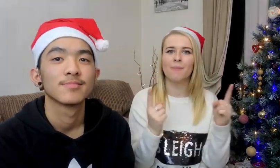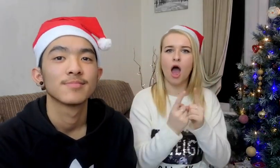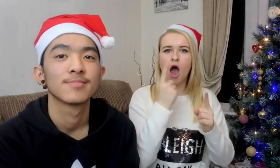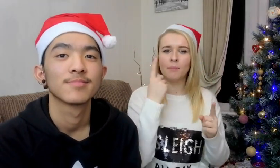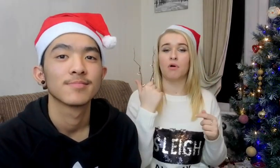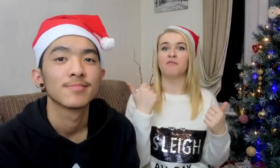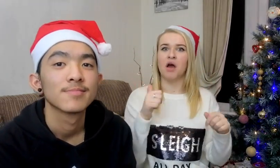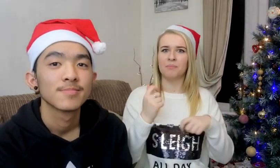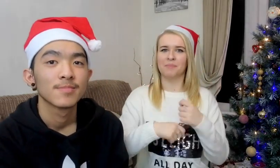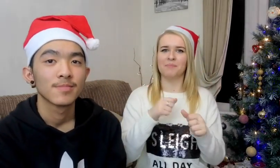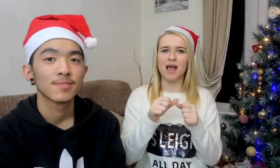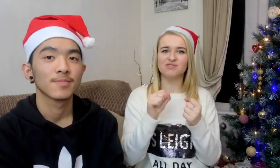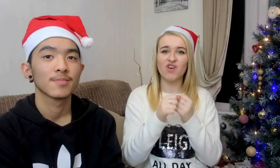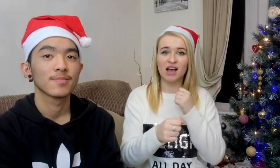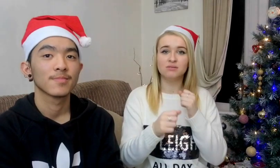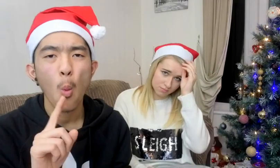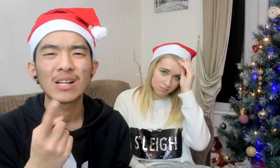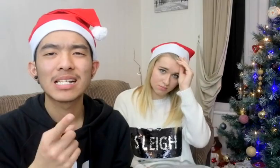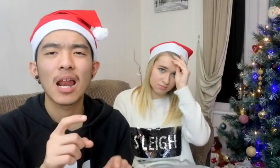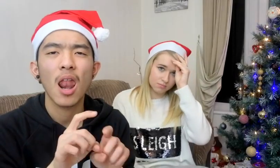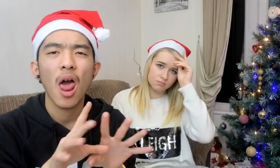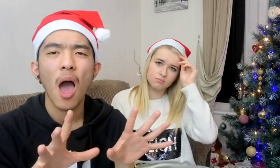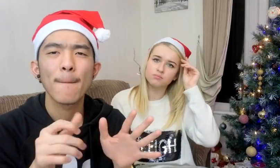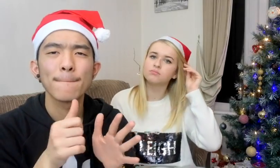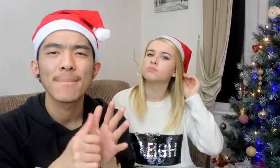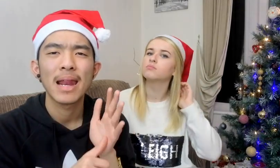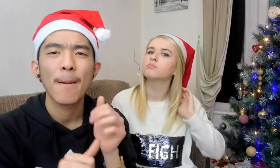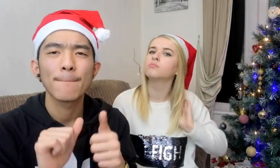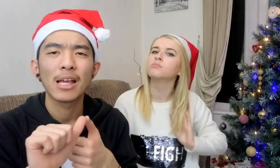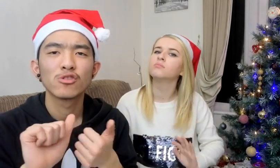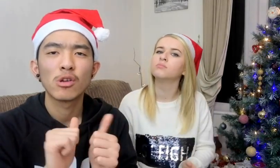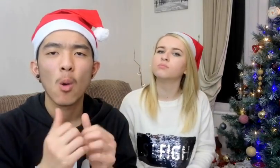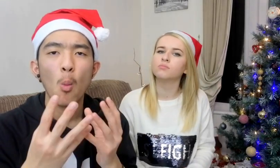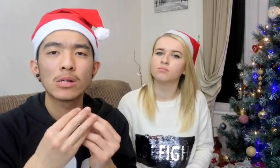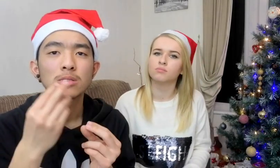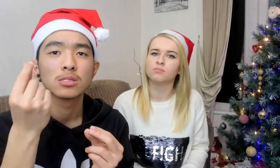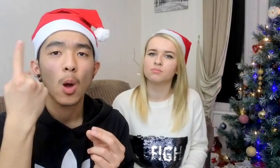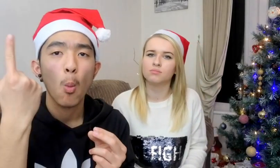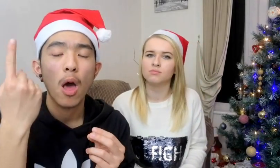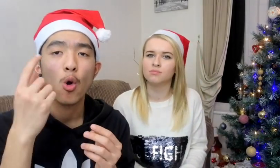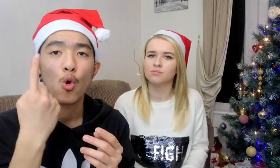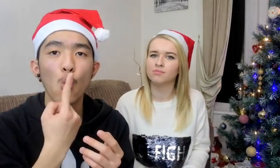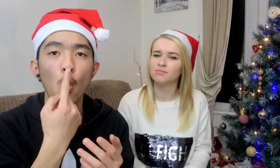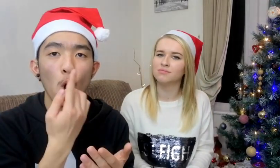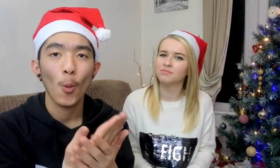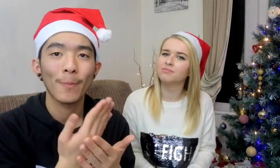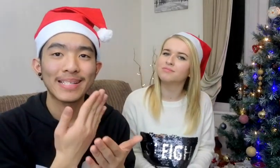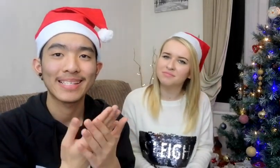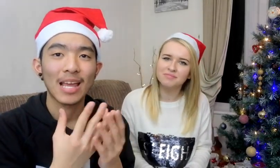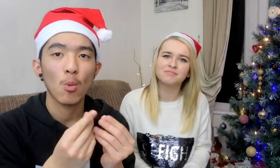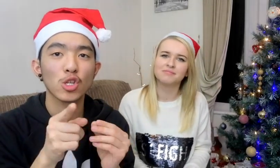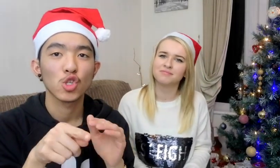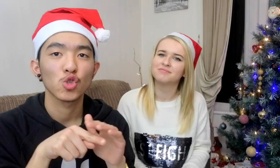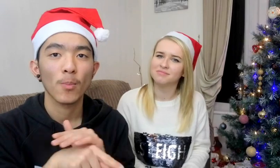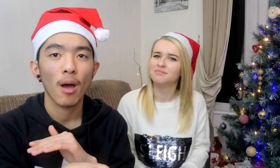We decided to meet up and turned best friends What is it like being best friend with someone who is obsessed with YouTube?